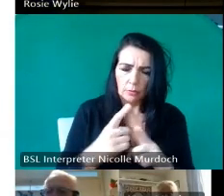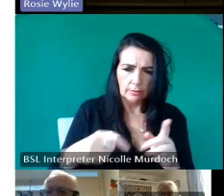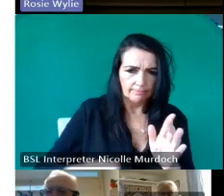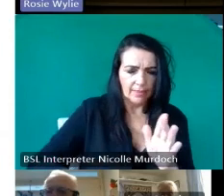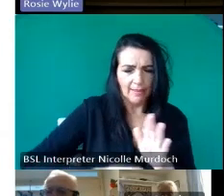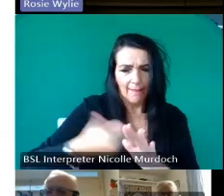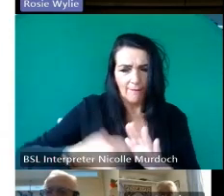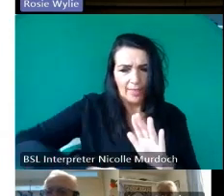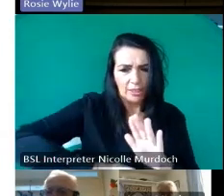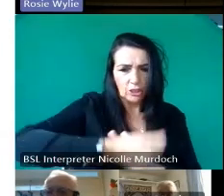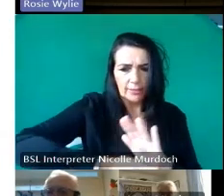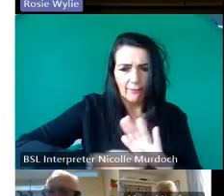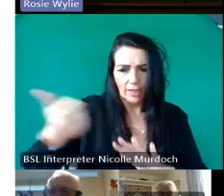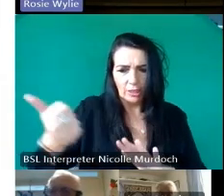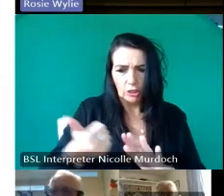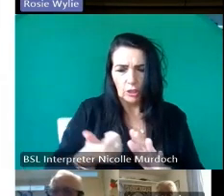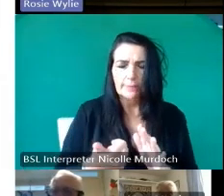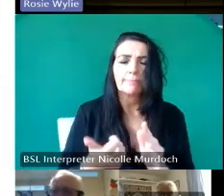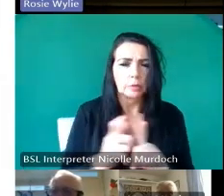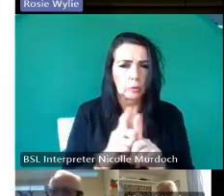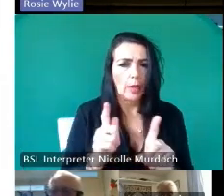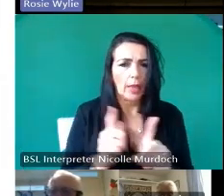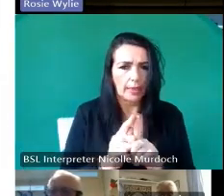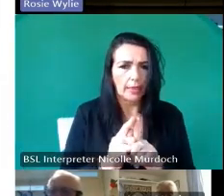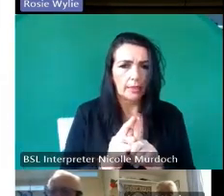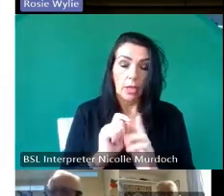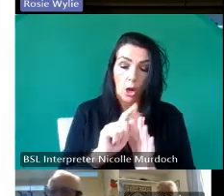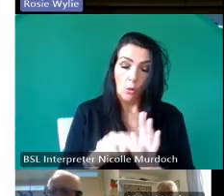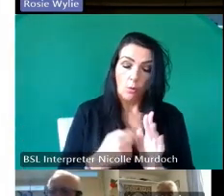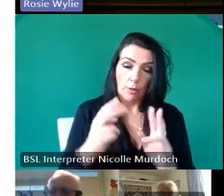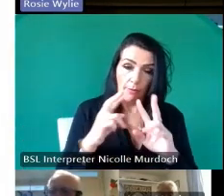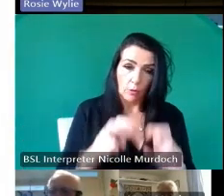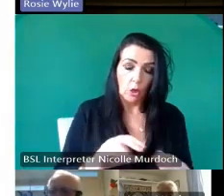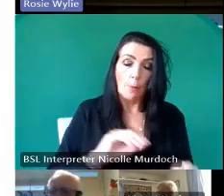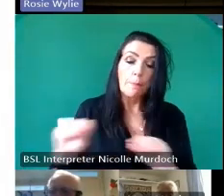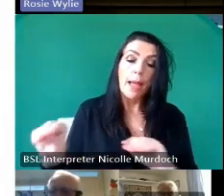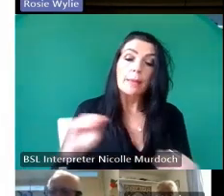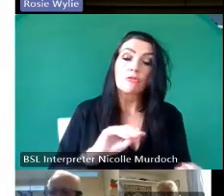there was a big um part of the project which was about migrations but I thought it was really